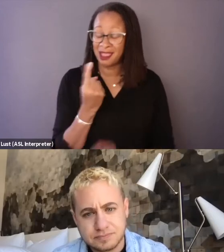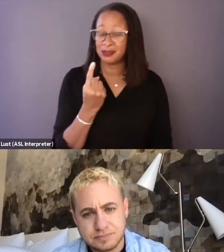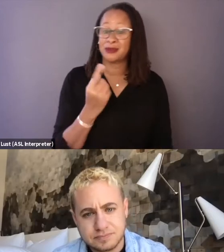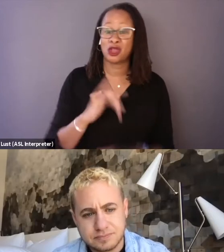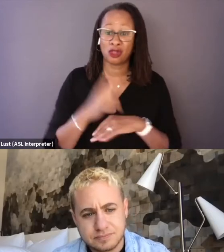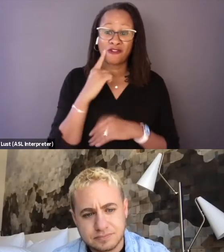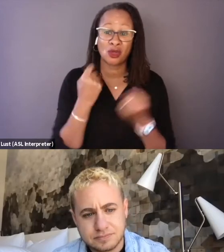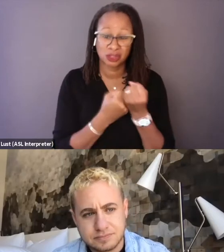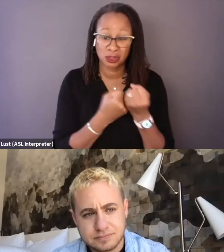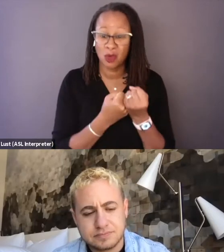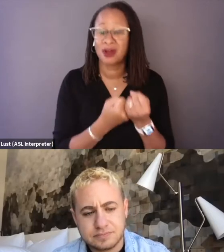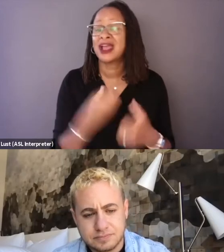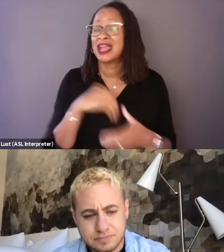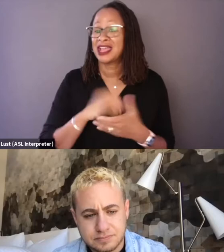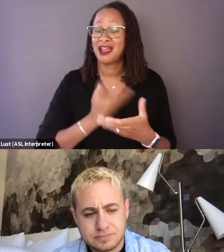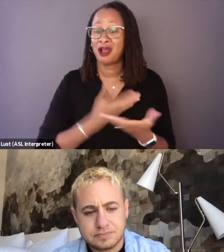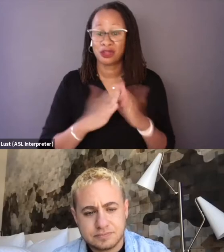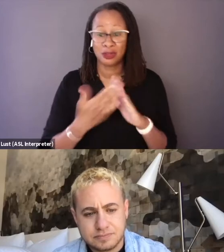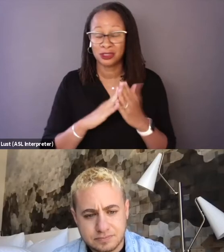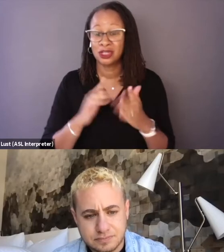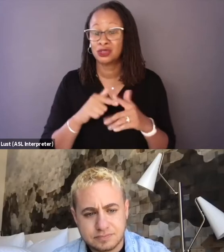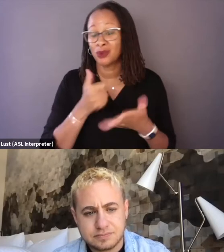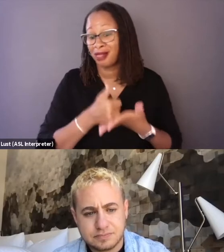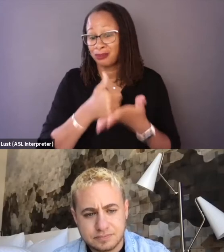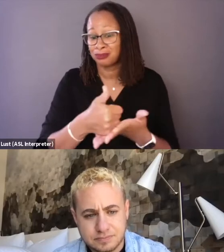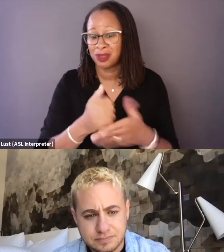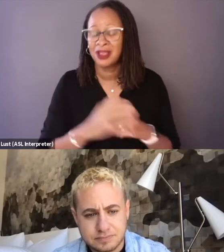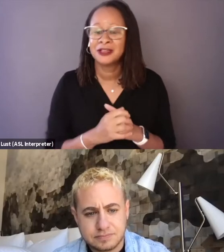support in our community specifically to help sort of create